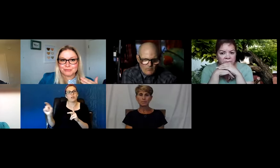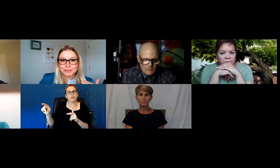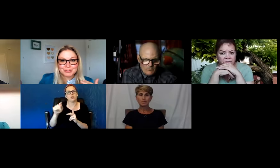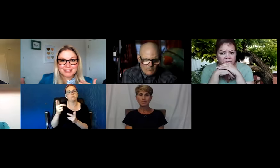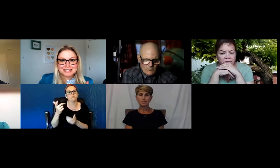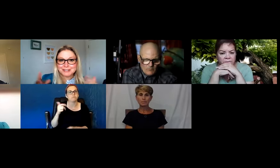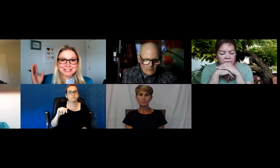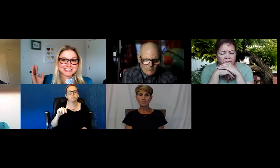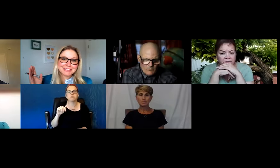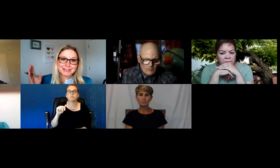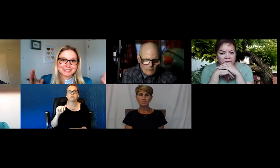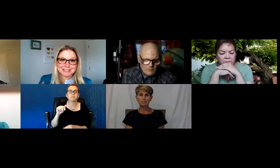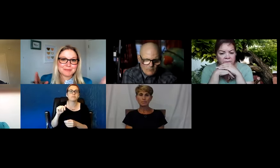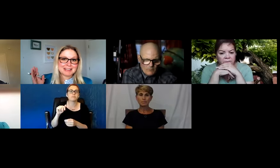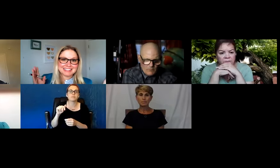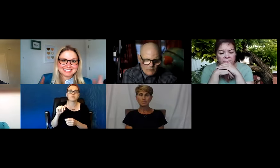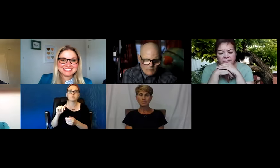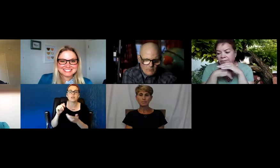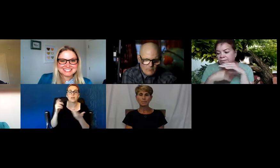just through street medicine or just in general in humanity?